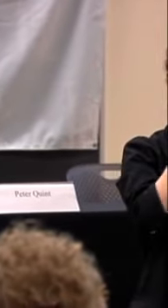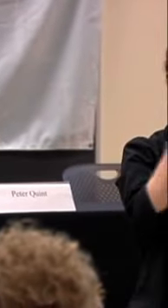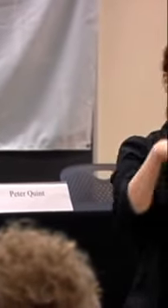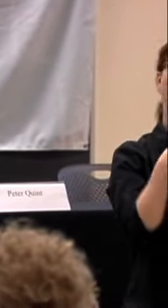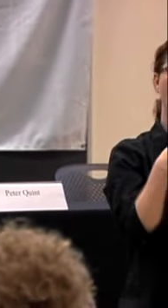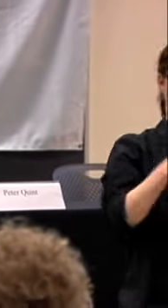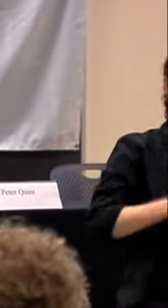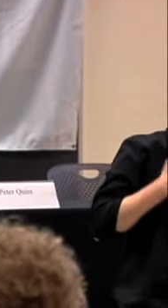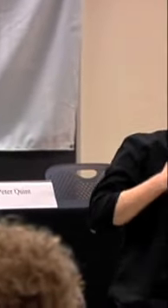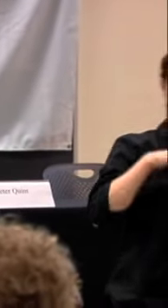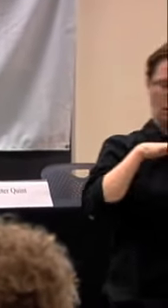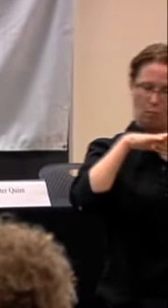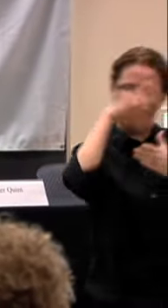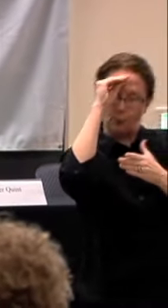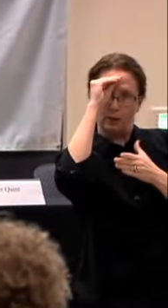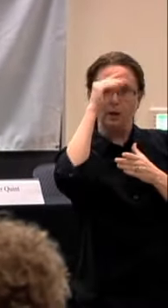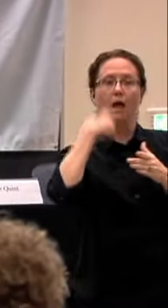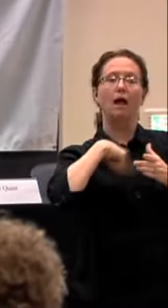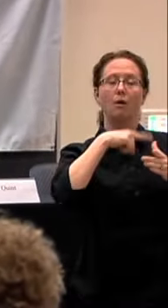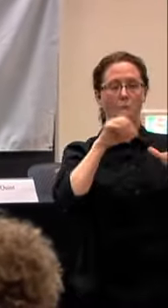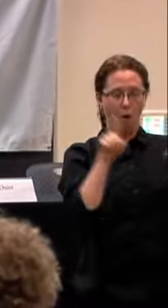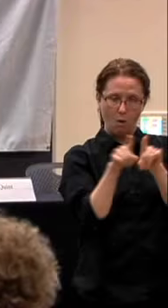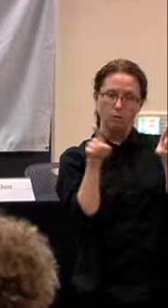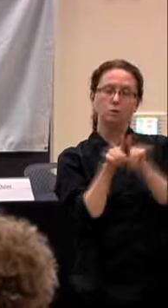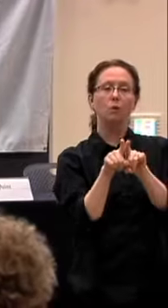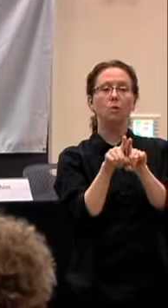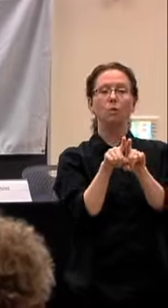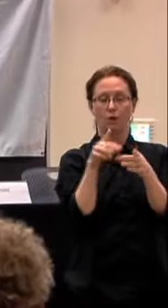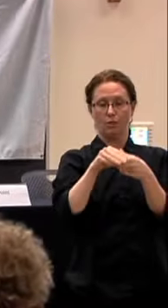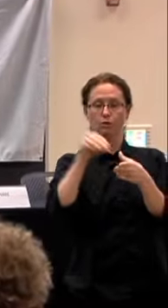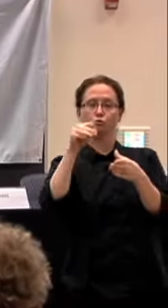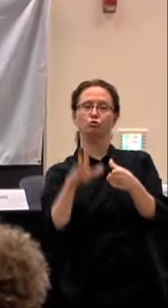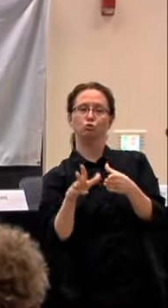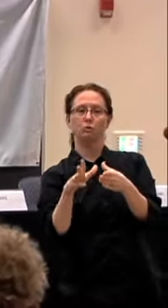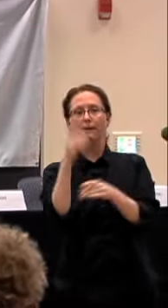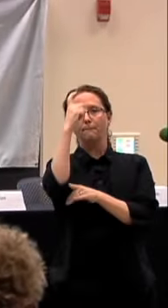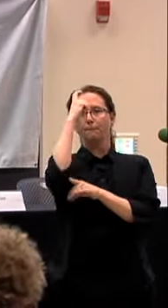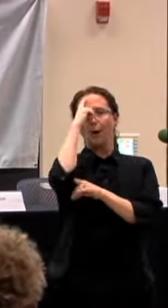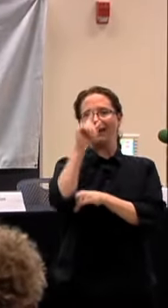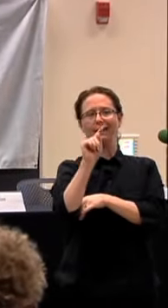OF THE UNIVERSITY HOUSING, CO-PRODUCED BY THE STUDENTS OF THE OREGON BRAIN TANK,